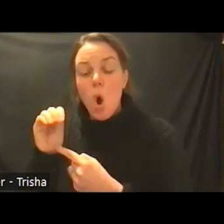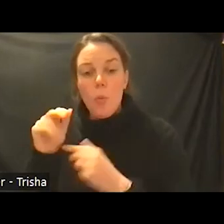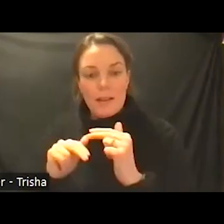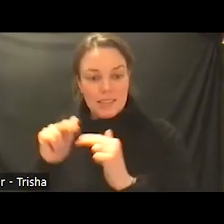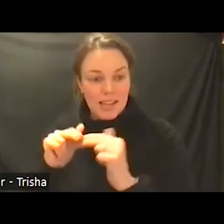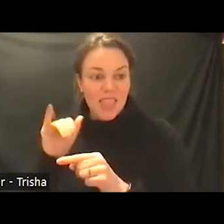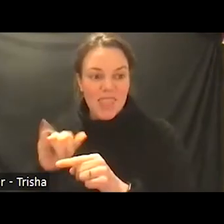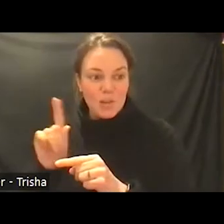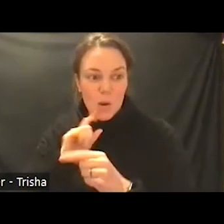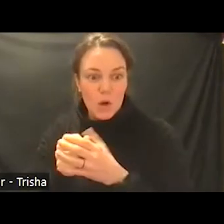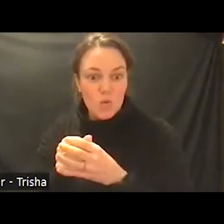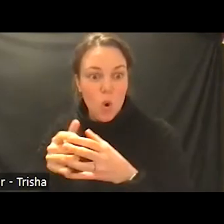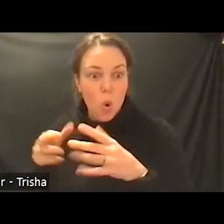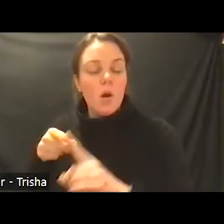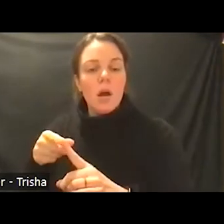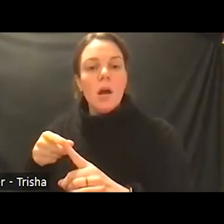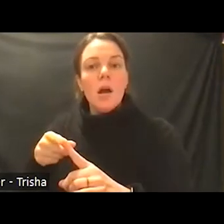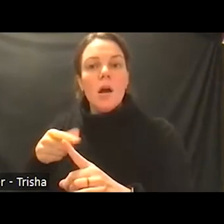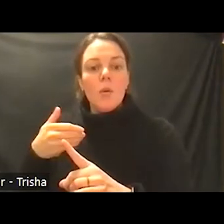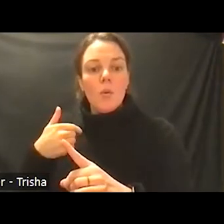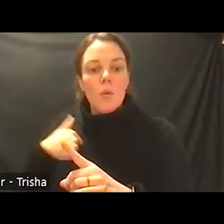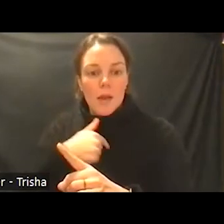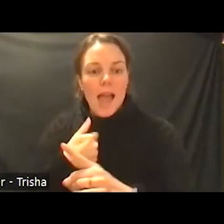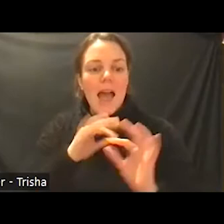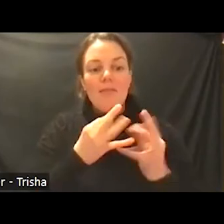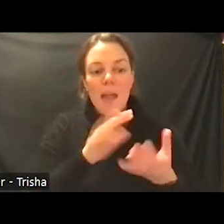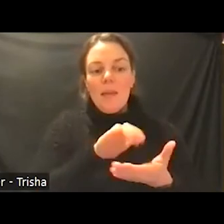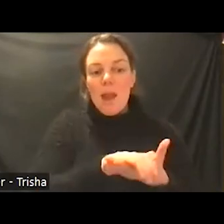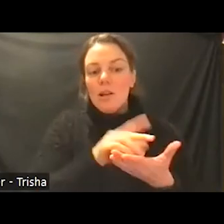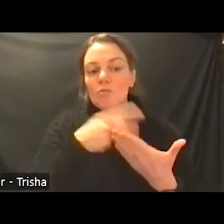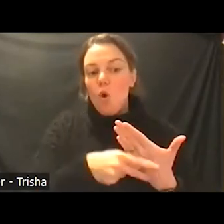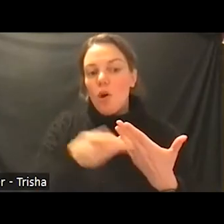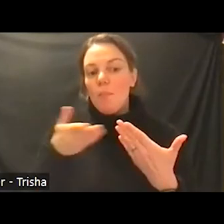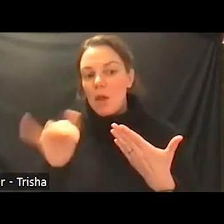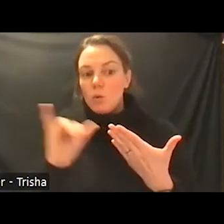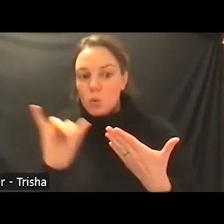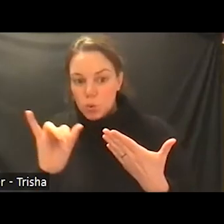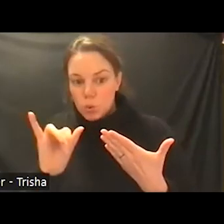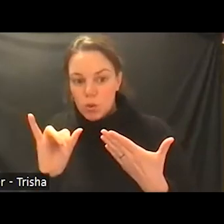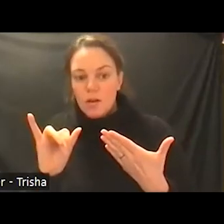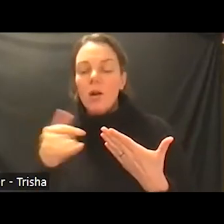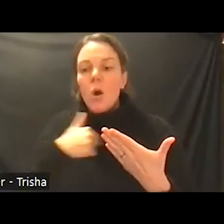and actually had a family marriage program there at the time training many um